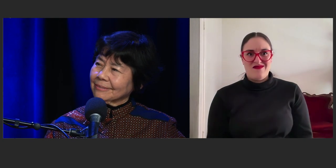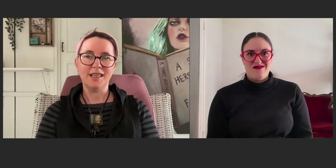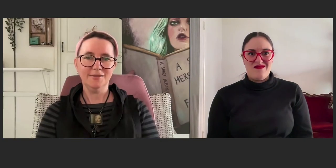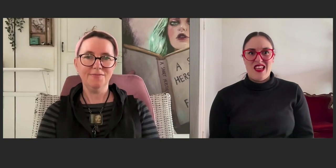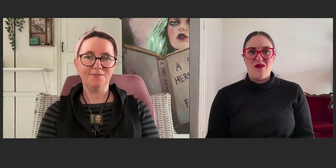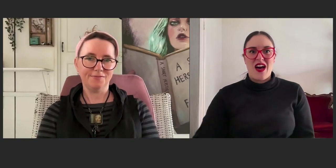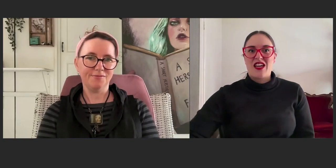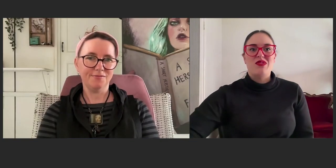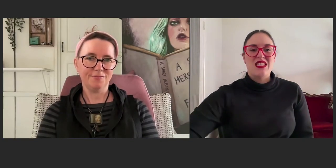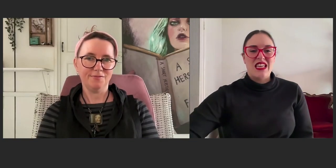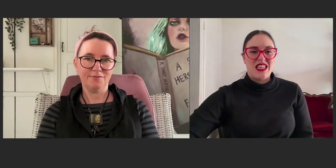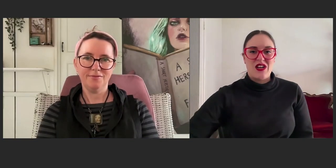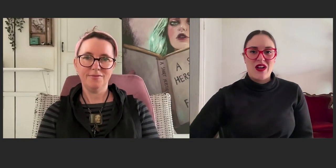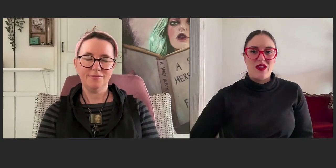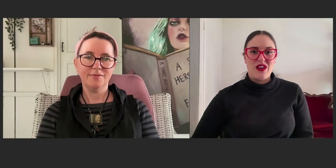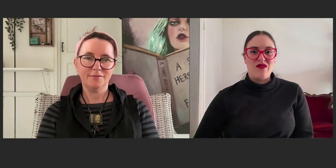Yeah, I completely agree with you.